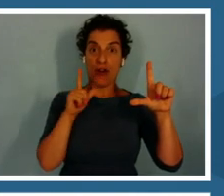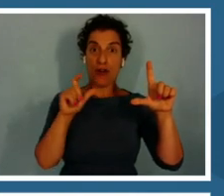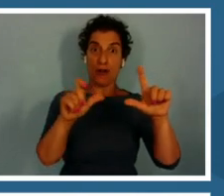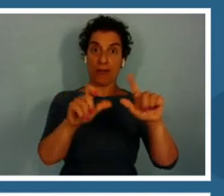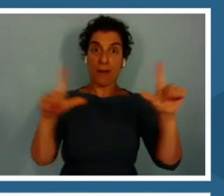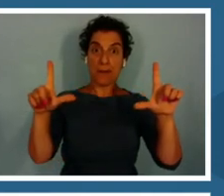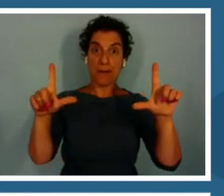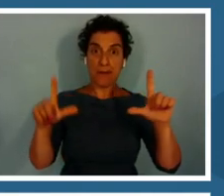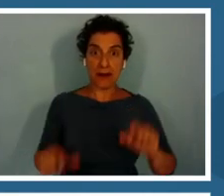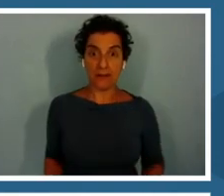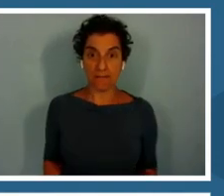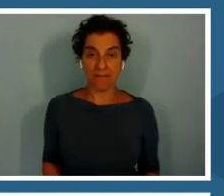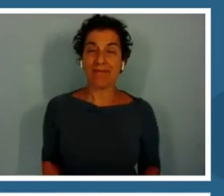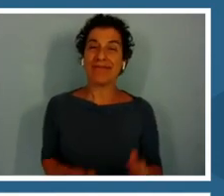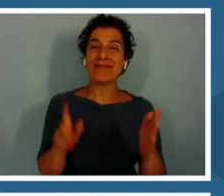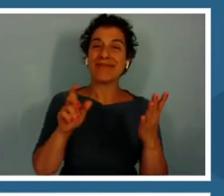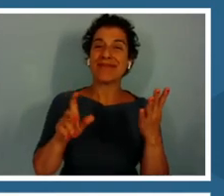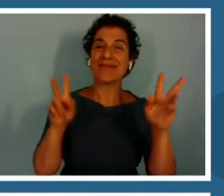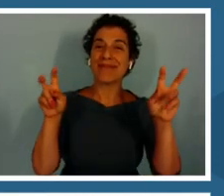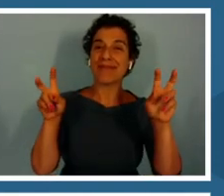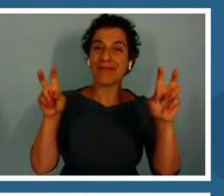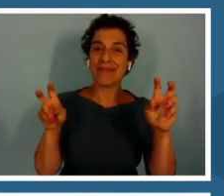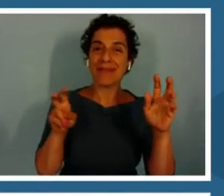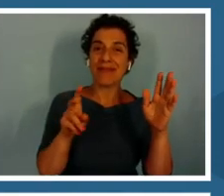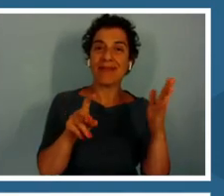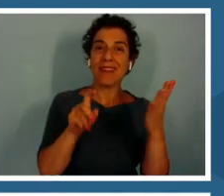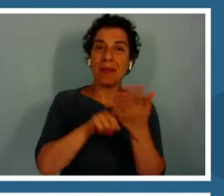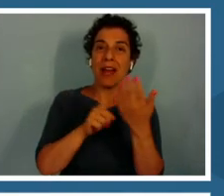That's a metaphor for this bleached reef coming back to life.